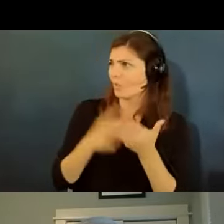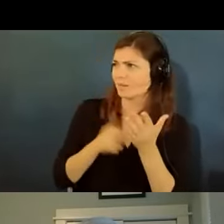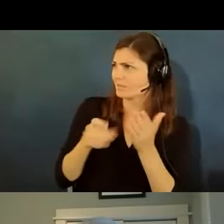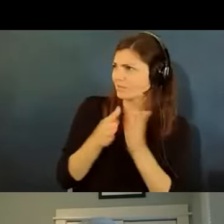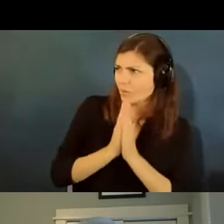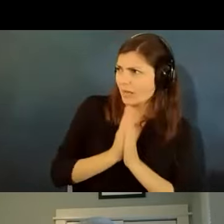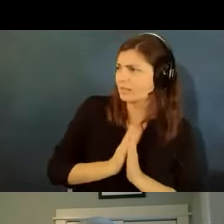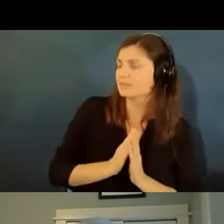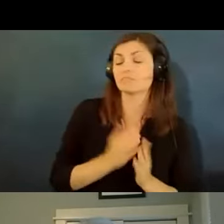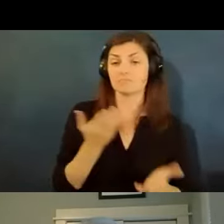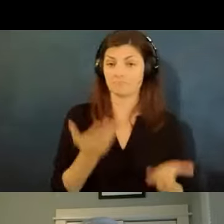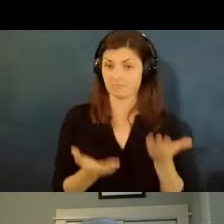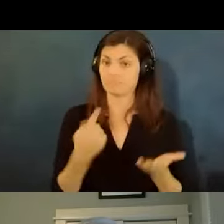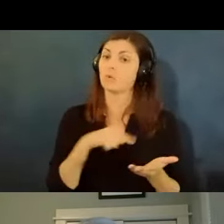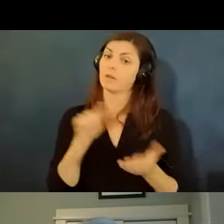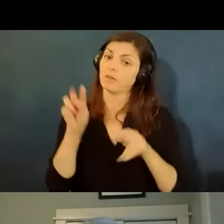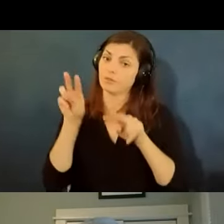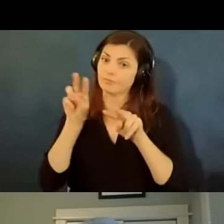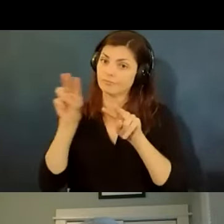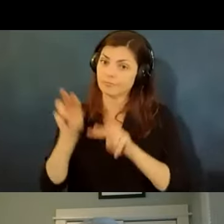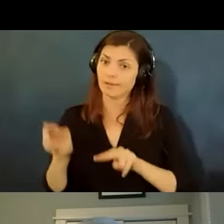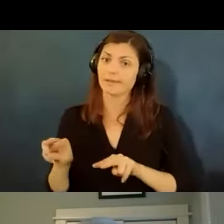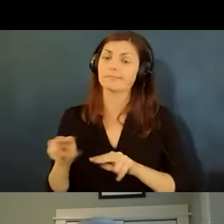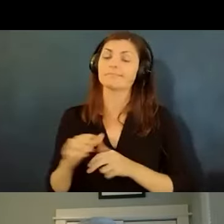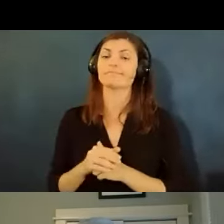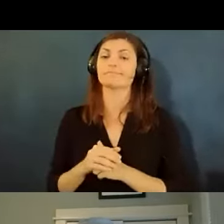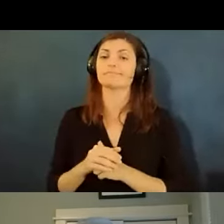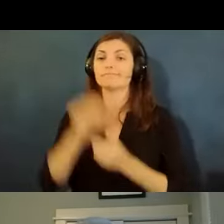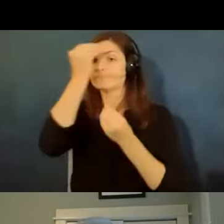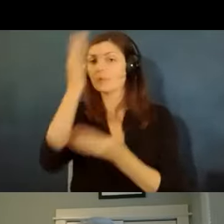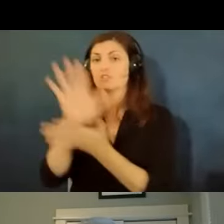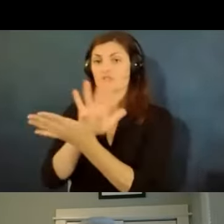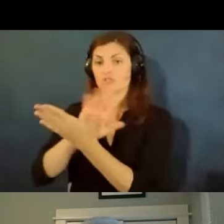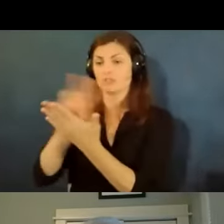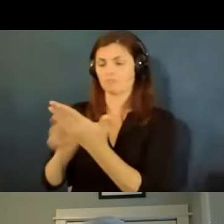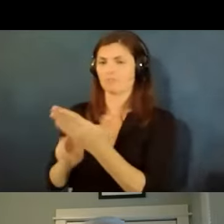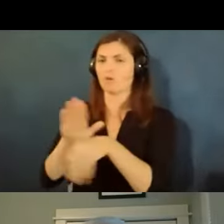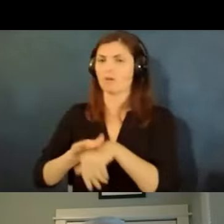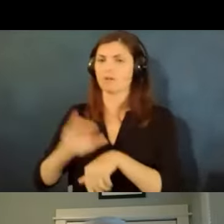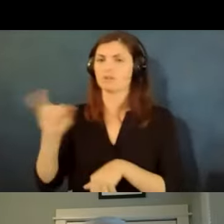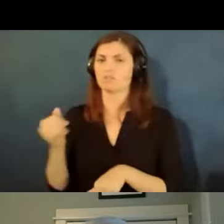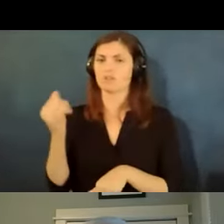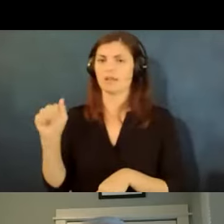and so we might look at a an information sheet that jan has about that particular condition